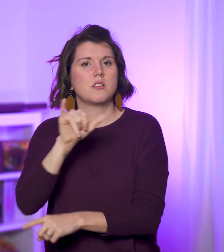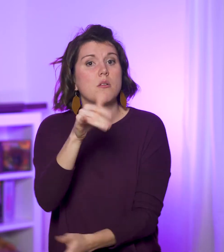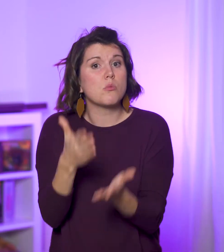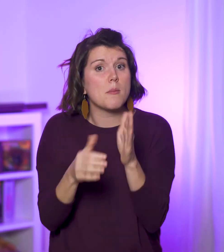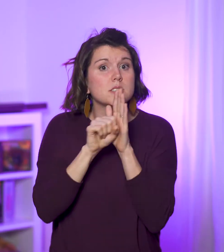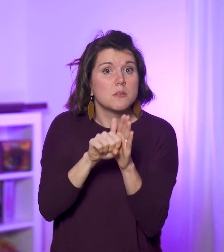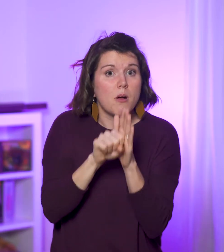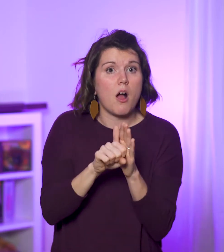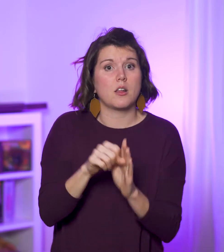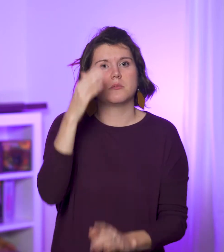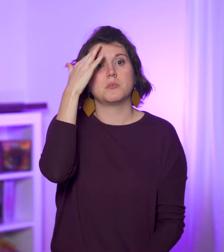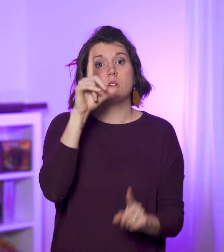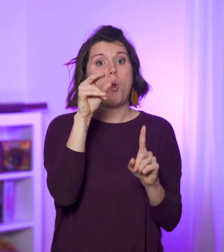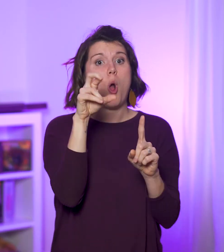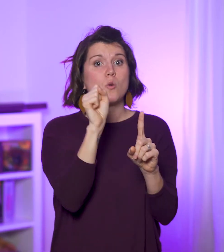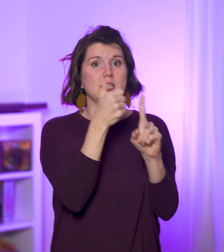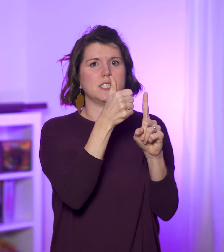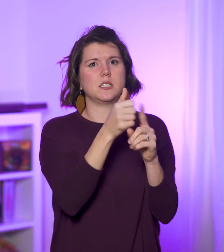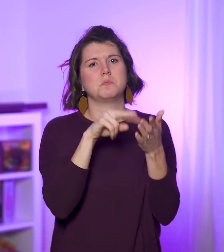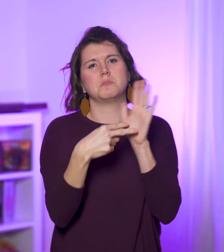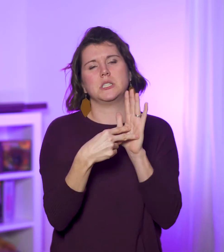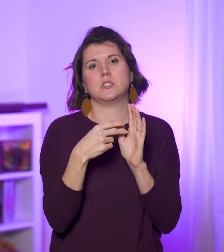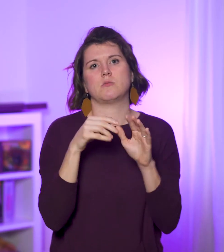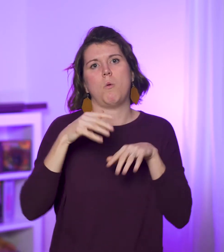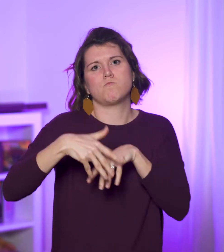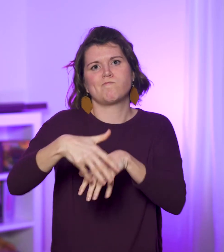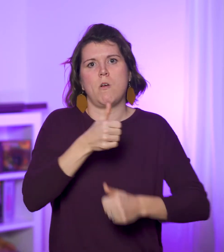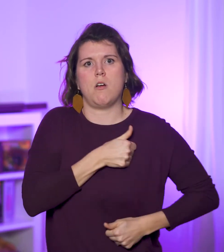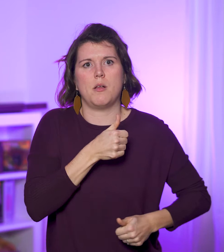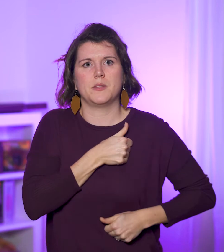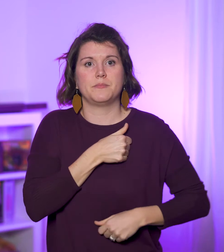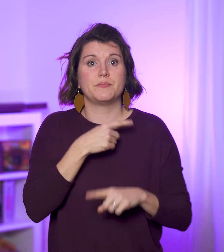which is probably symbolic; locusts often refer to armies.